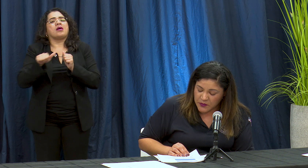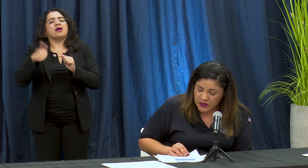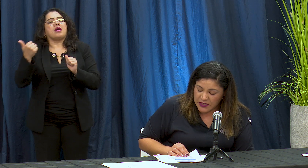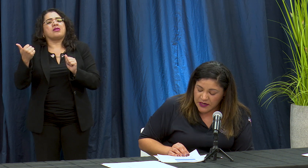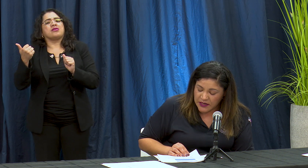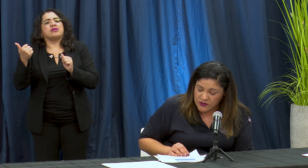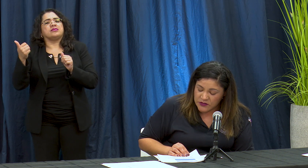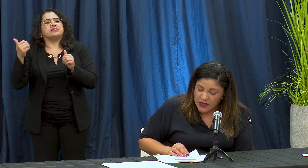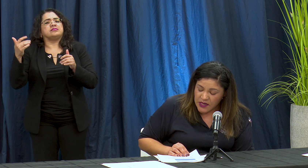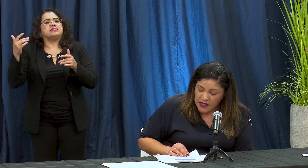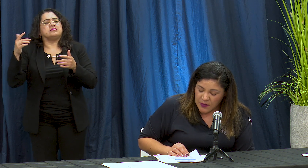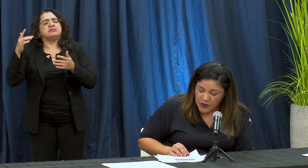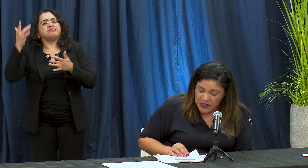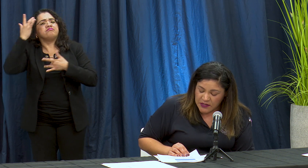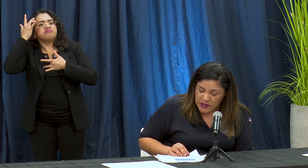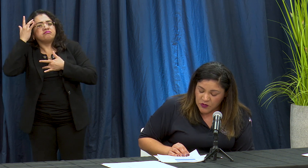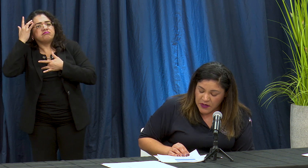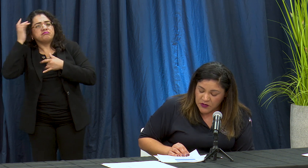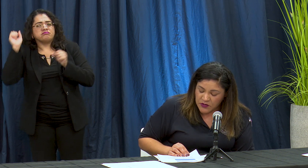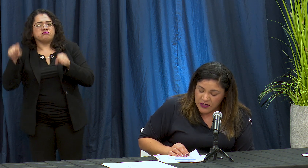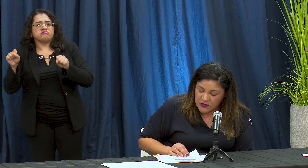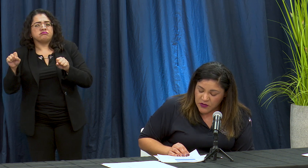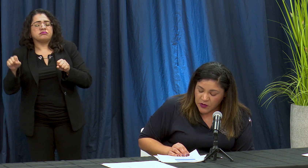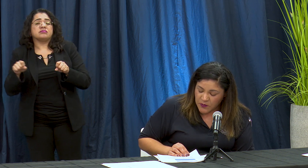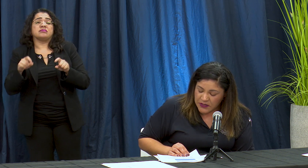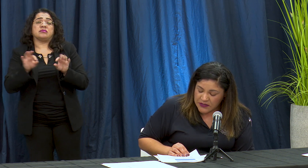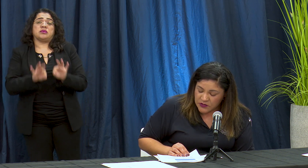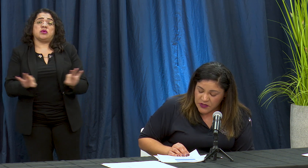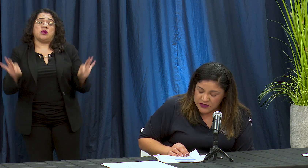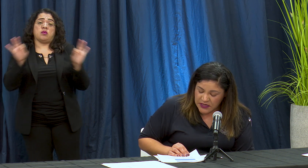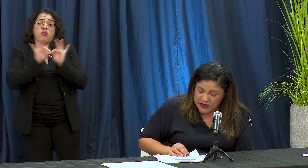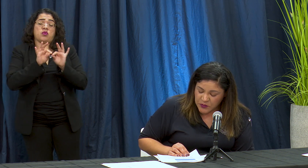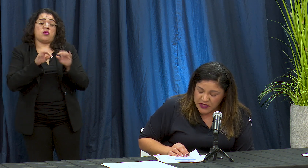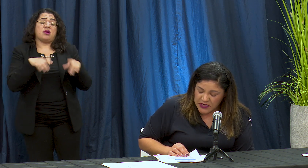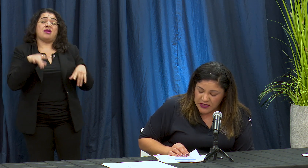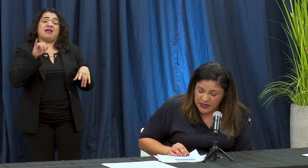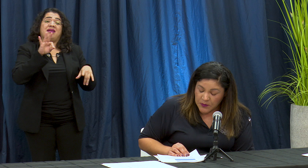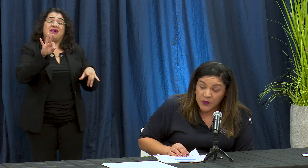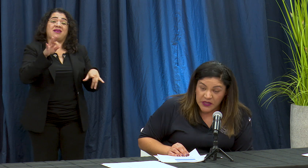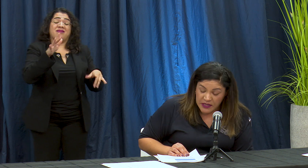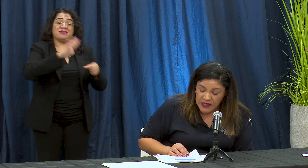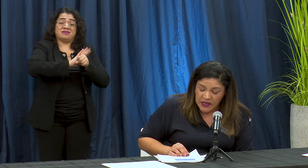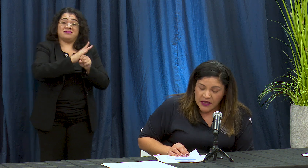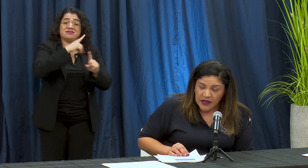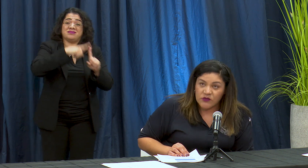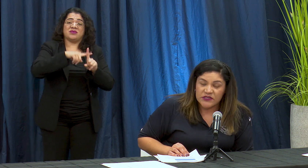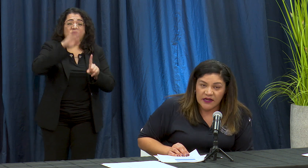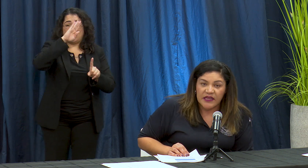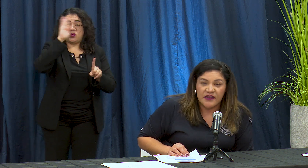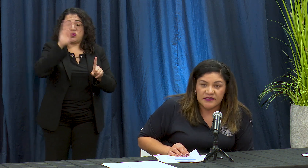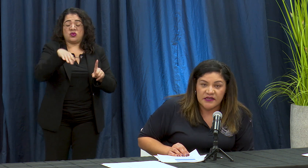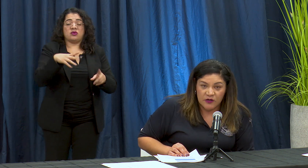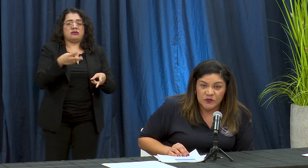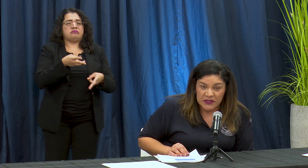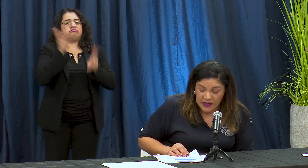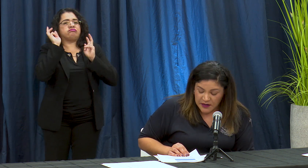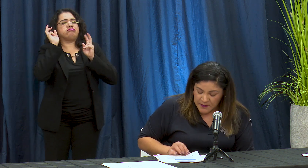proteger ah que ellos que pueden tener UN Maria's code a complication skl explaining que pueda Taos arcane Grazyna hospital